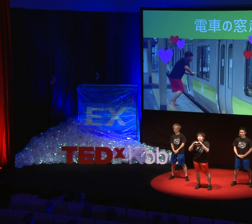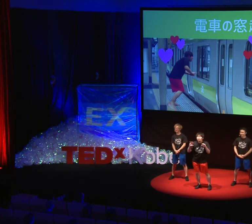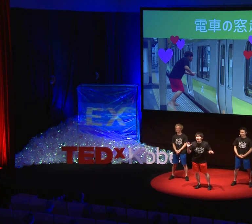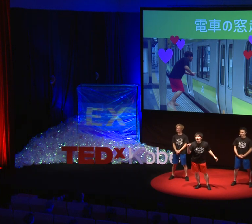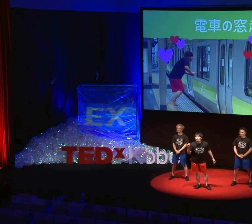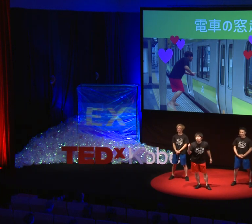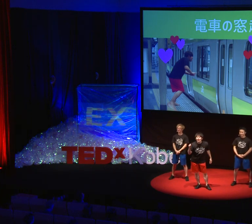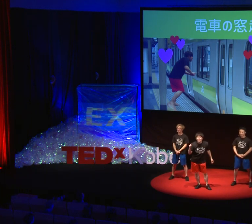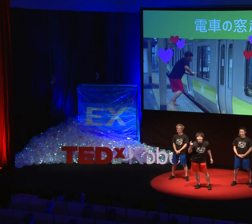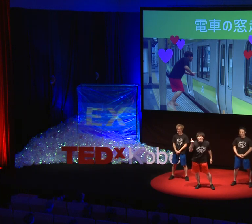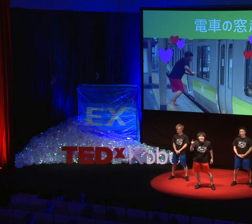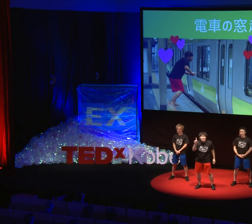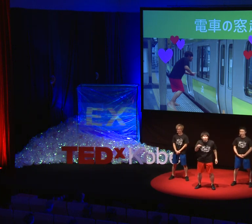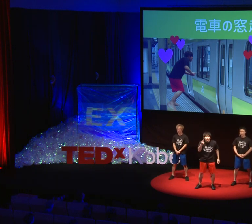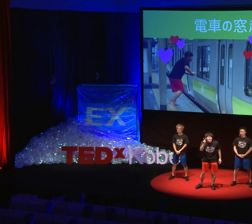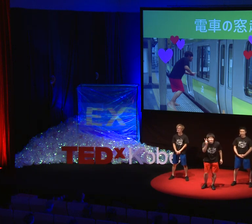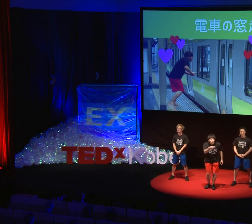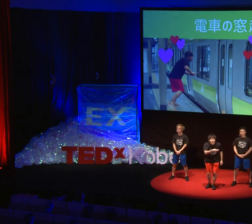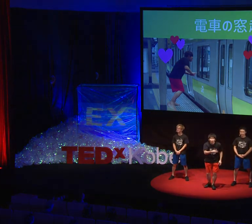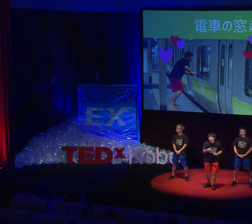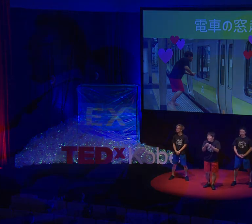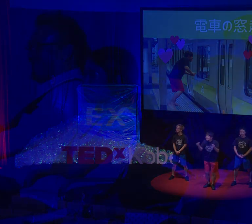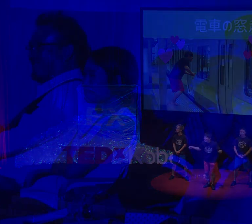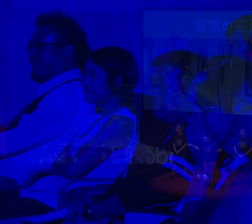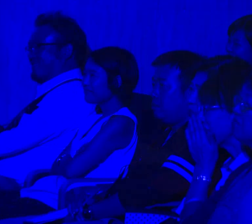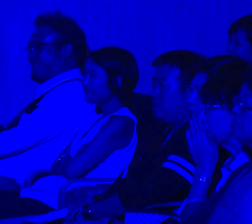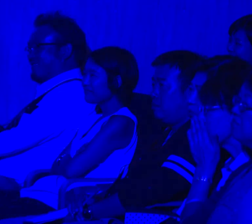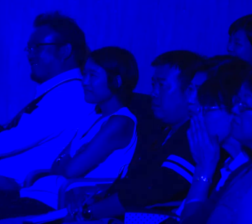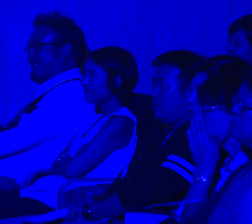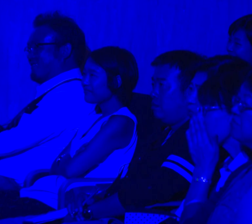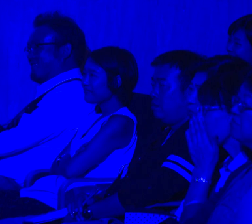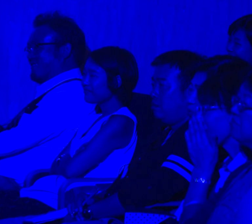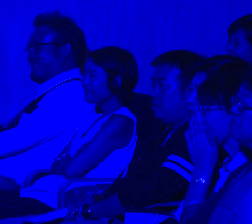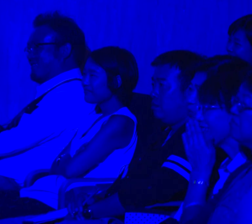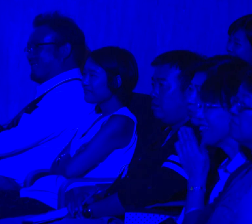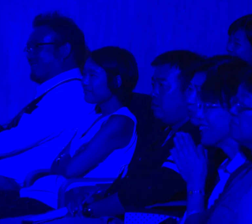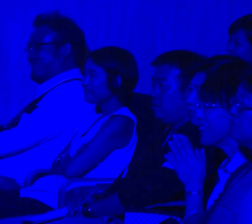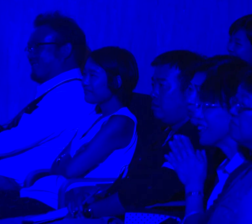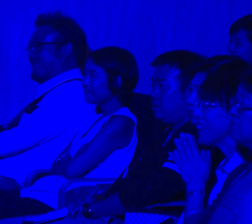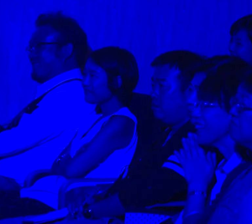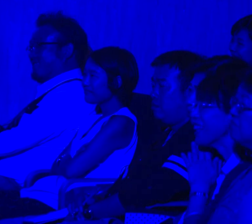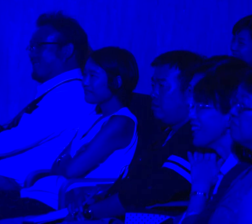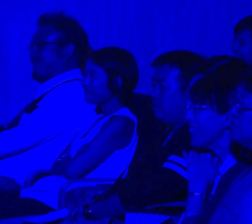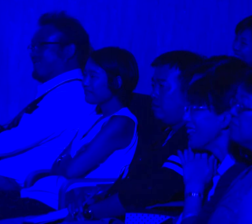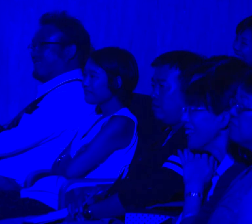I think loved-up couples want to spend every minute and second longer together.